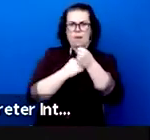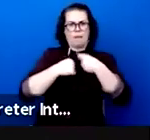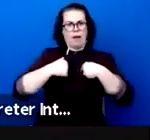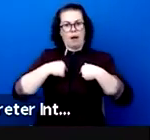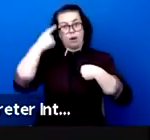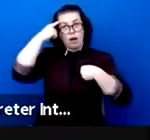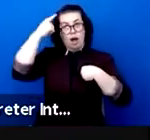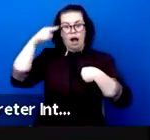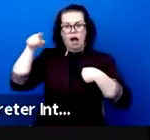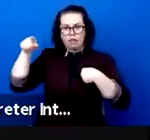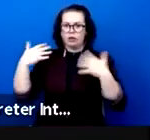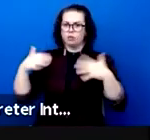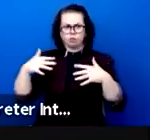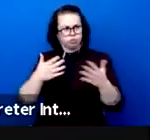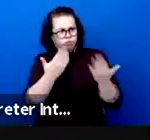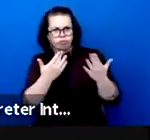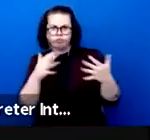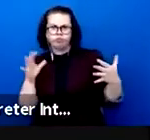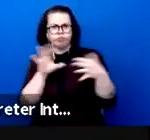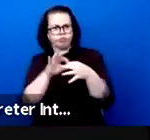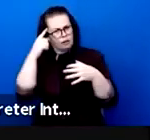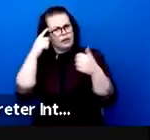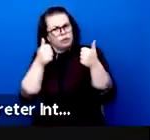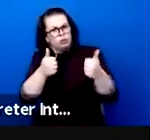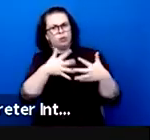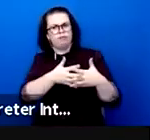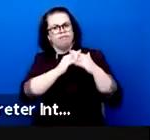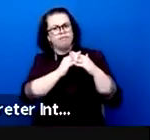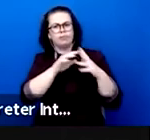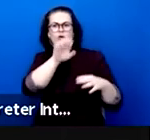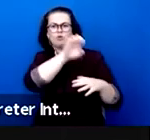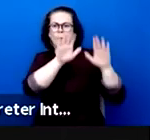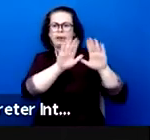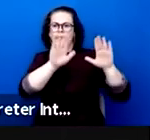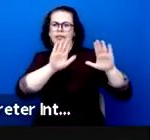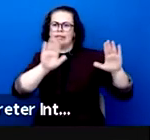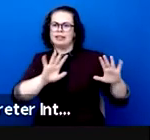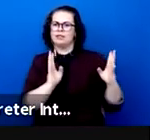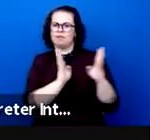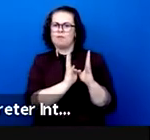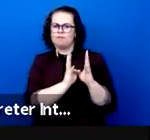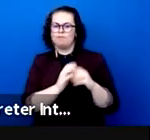of such a forum. I would also like to thank the colleagues from the different networks